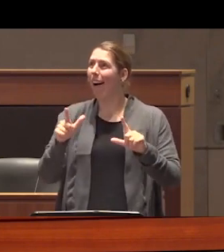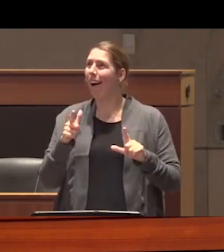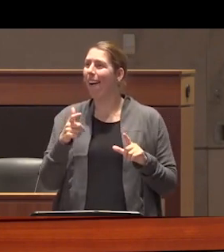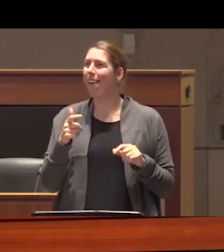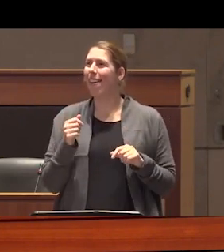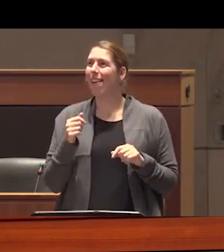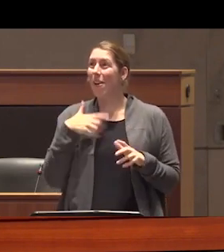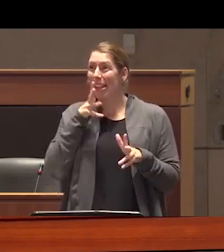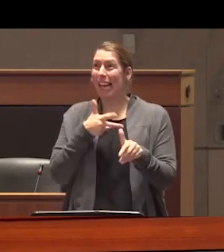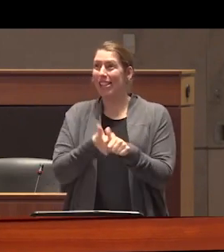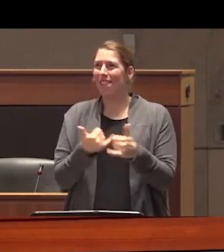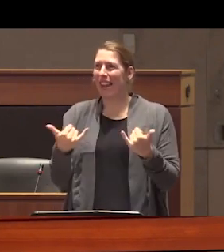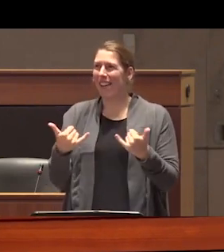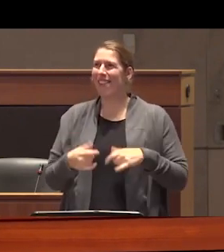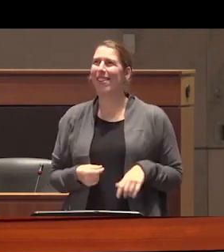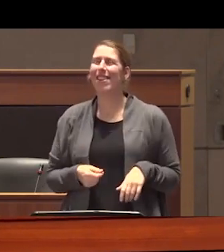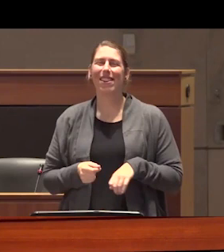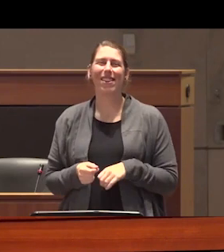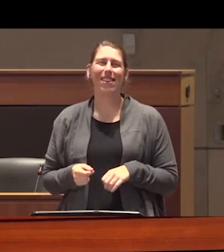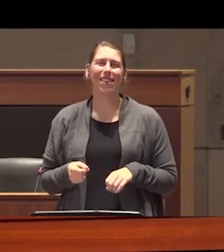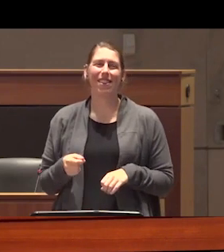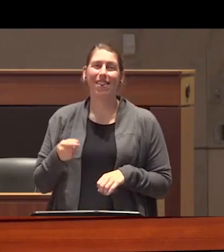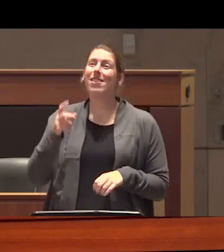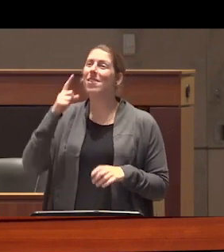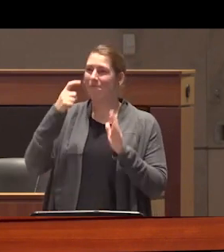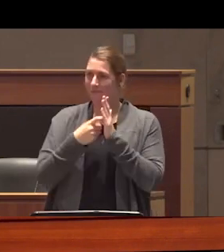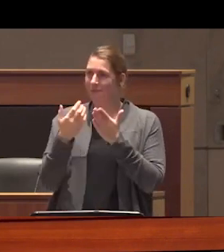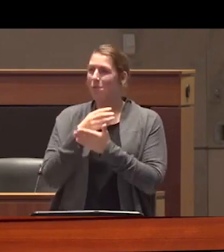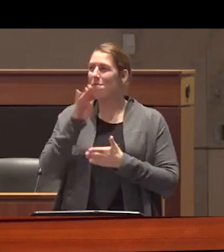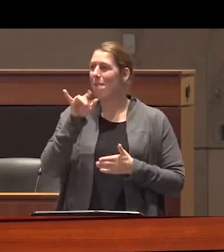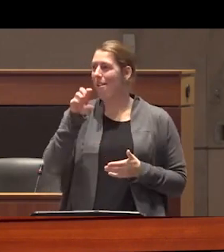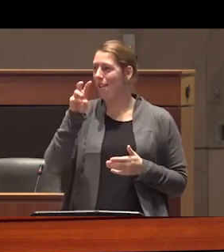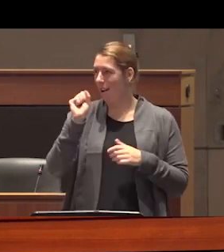going to catch up uh so we have seen a wave of bylaws proposed or passed in the last six